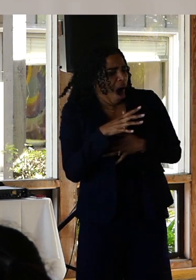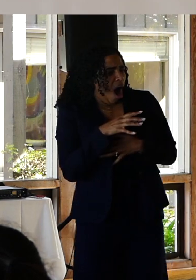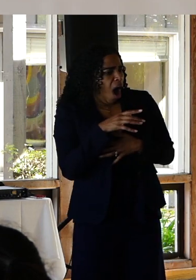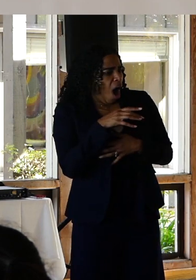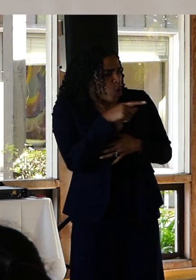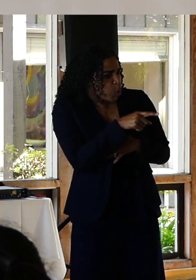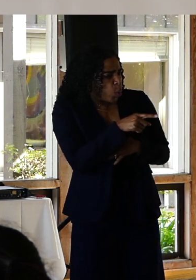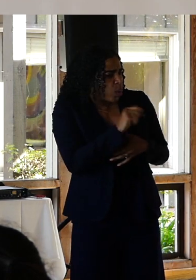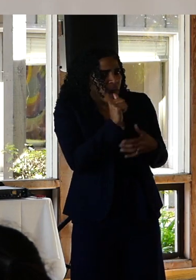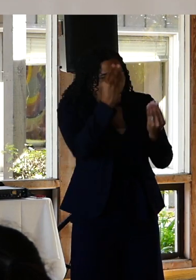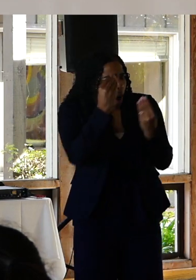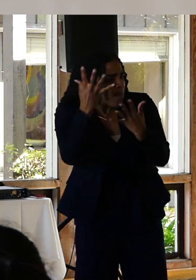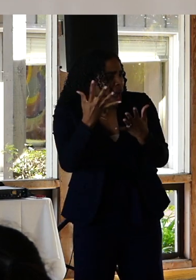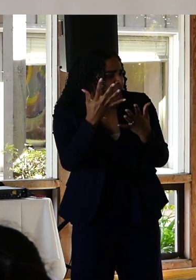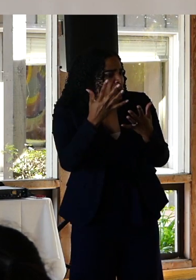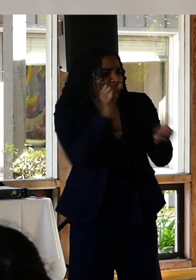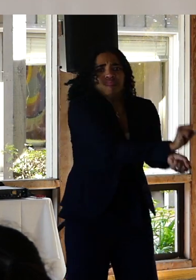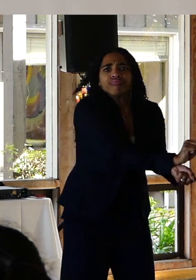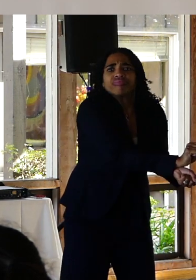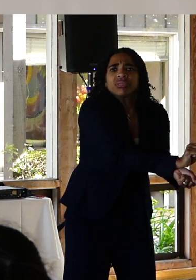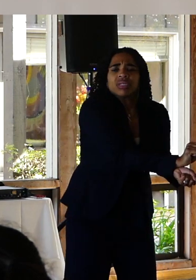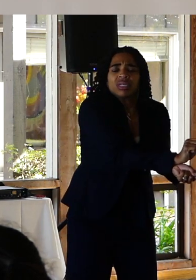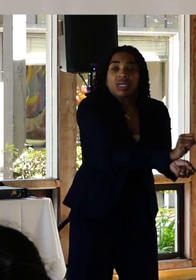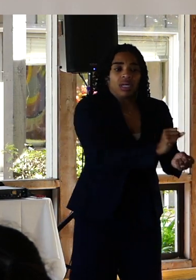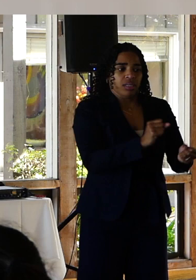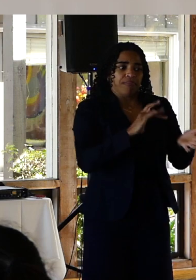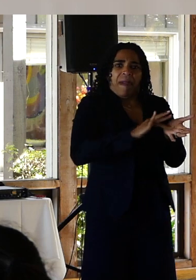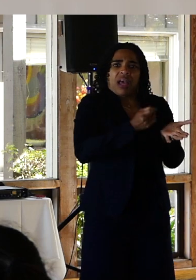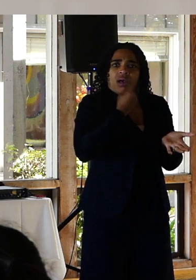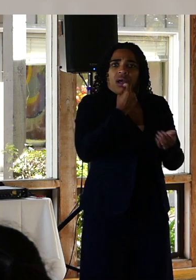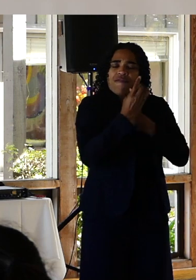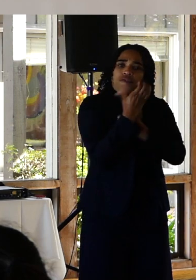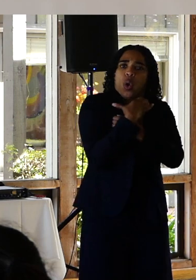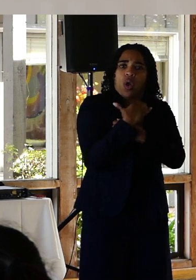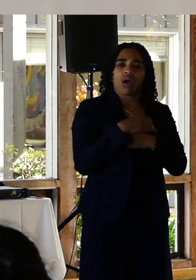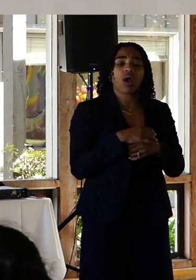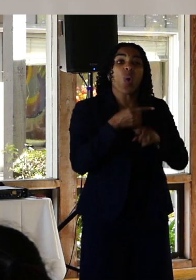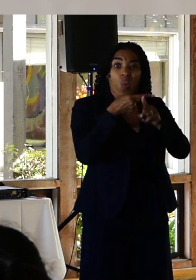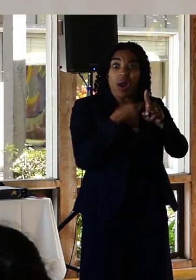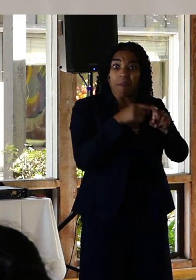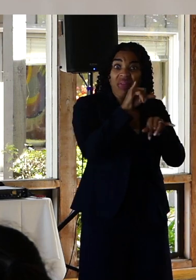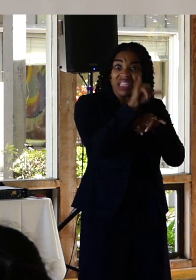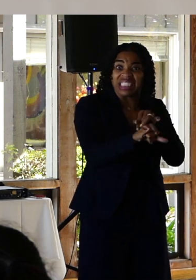for days. During the month that I was there my psychiatrist told me, well